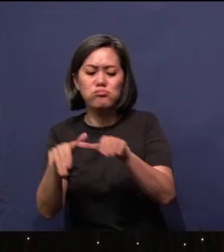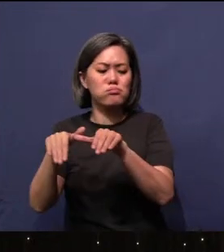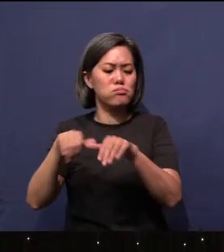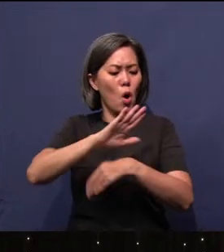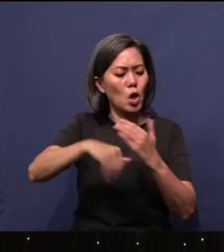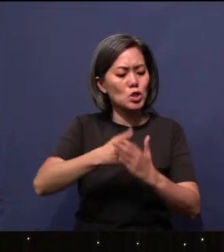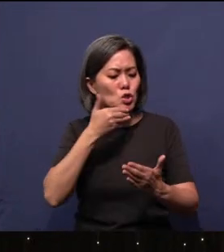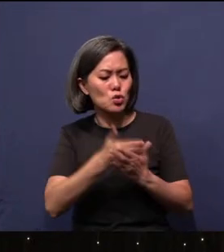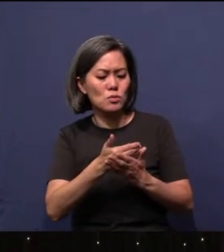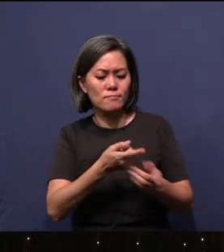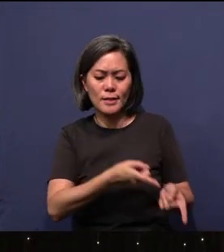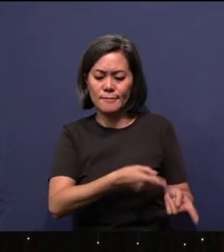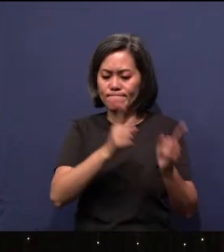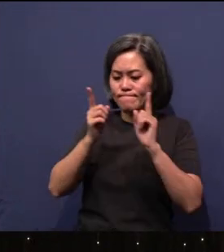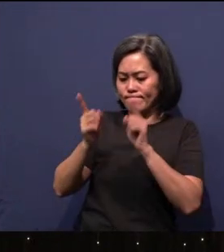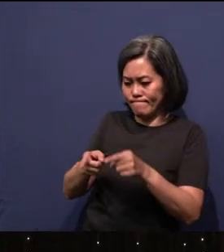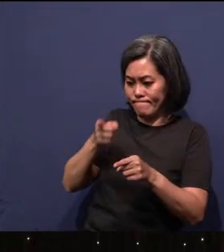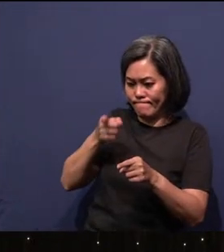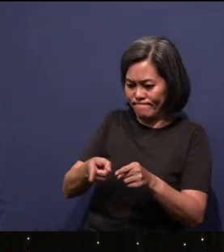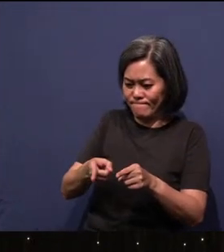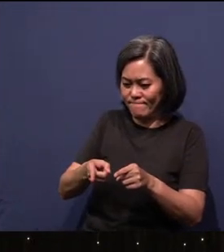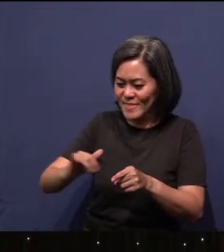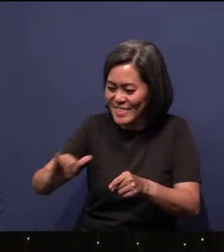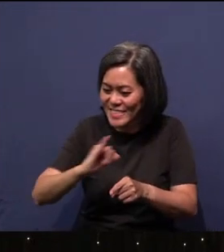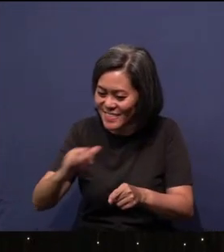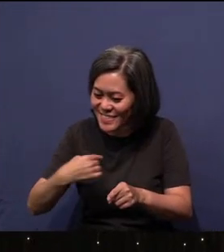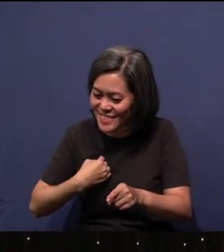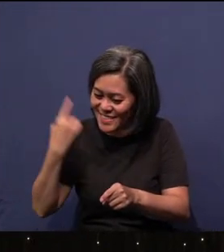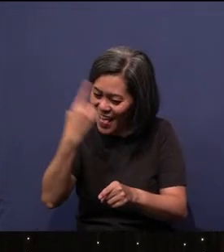But hey, this one got likeness of Me. I think it's very